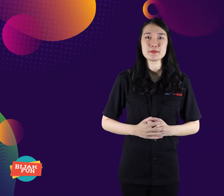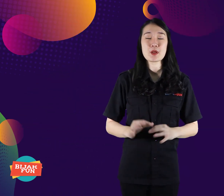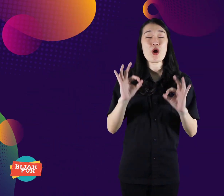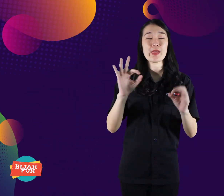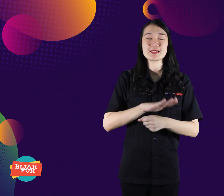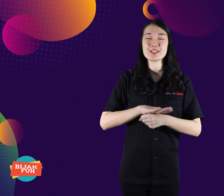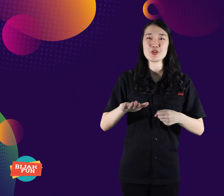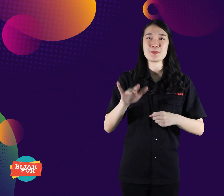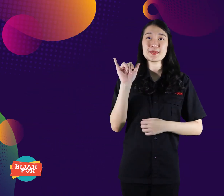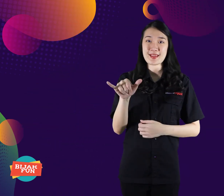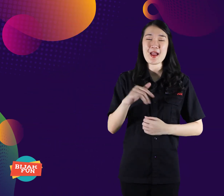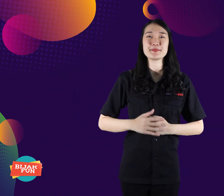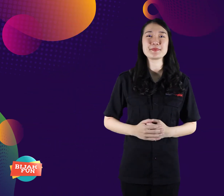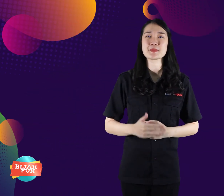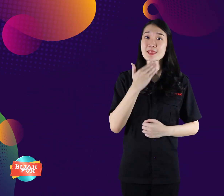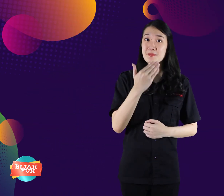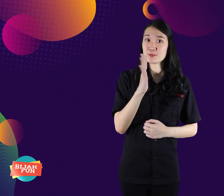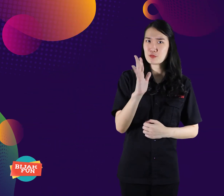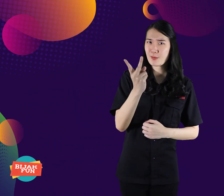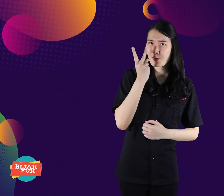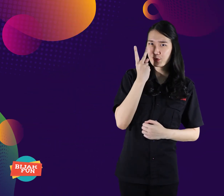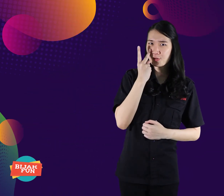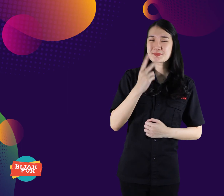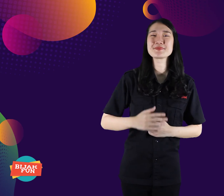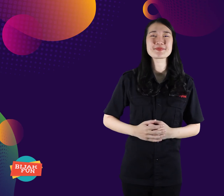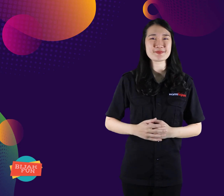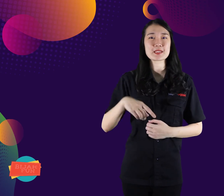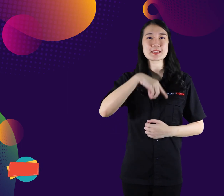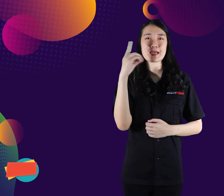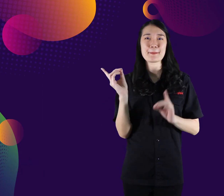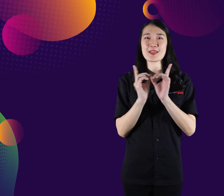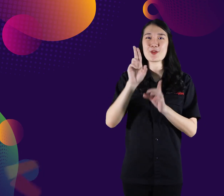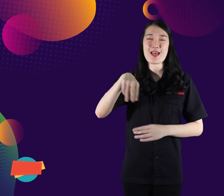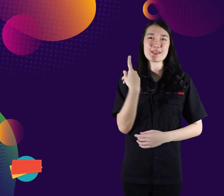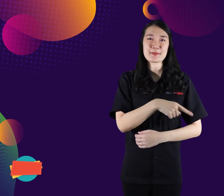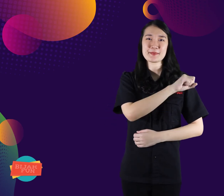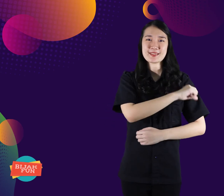Okay, that's enough. Thank you for watching. See you again at KamiBijak.